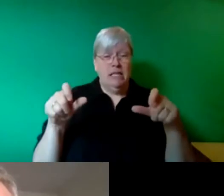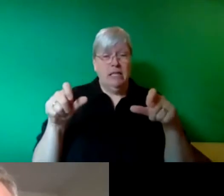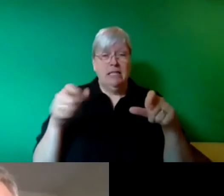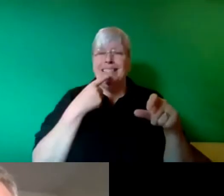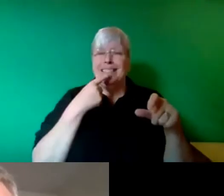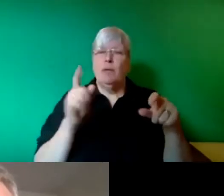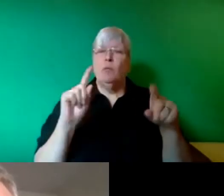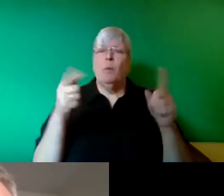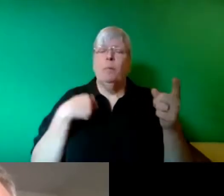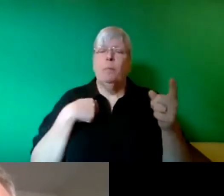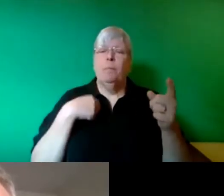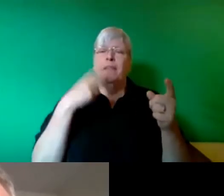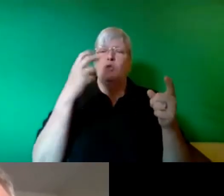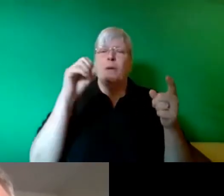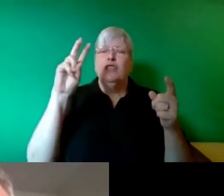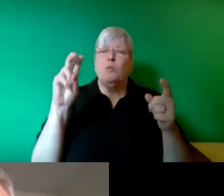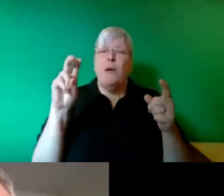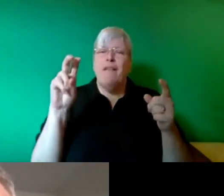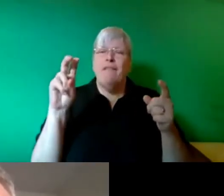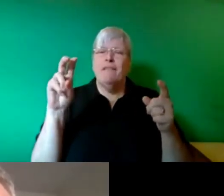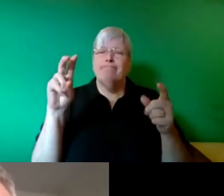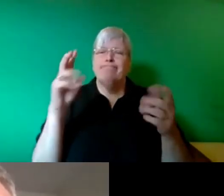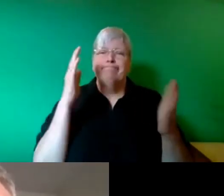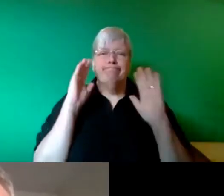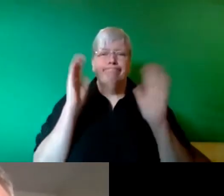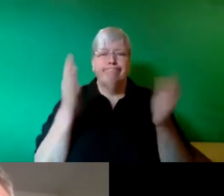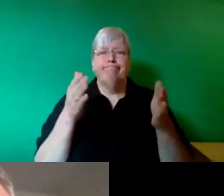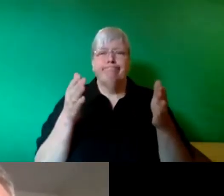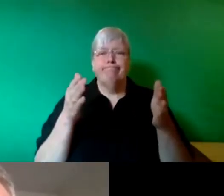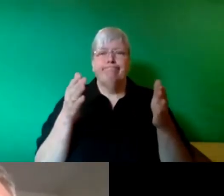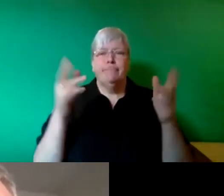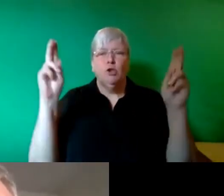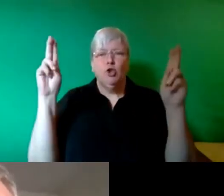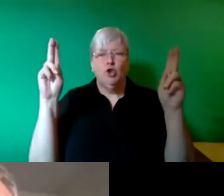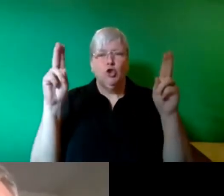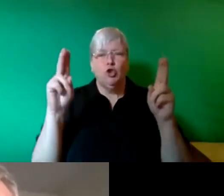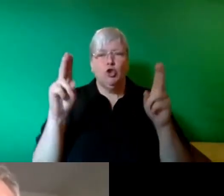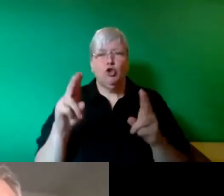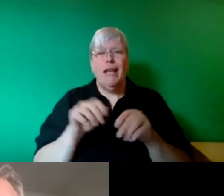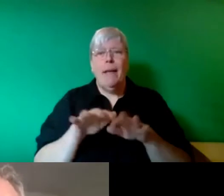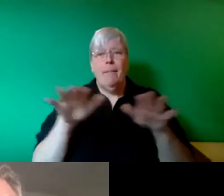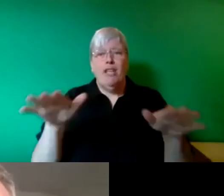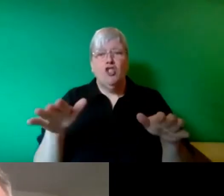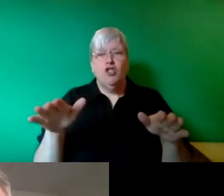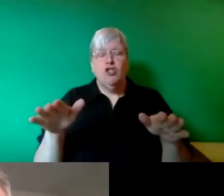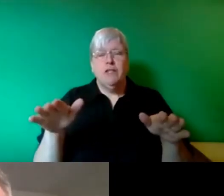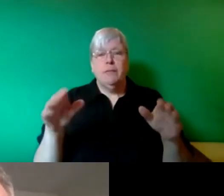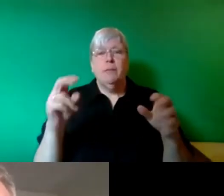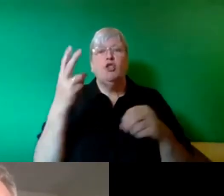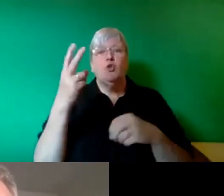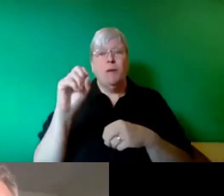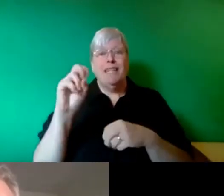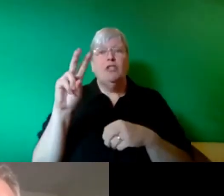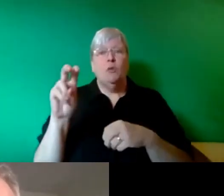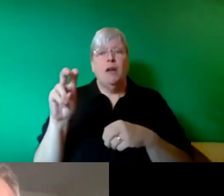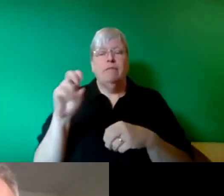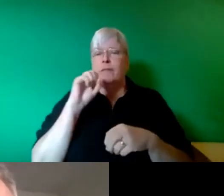the tipping point and if we don't start reducing emissions by 2012 we will not stay within the well